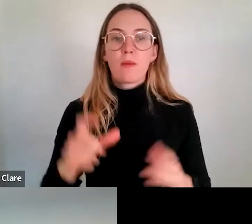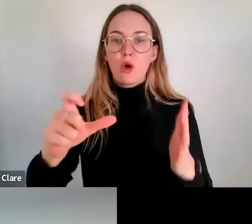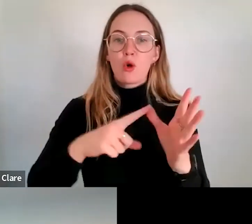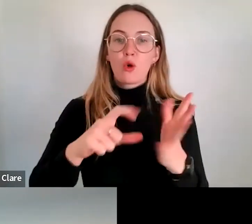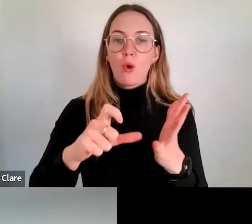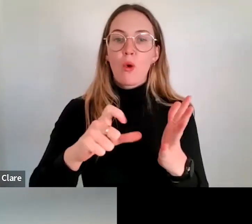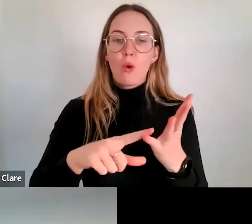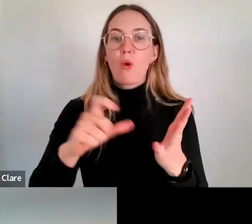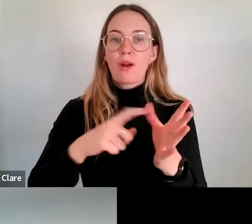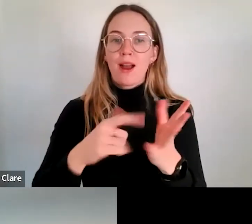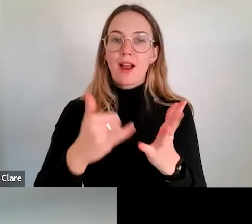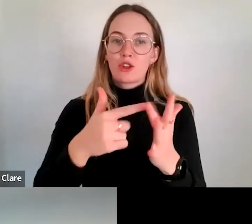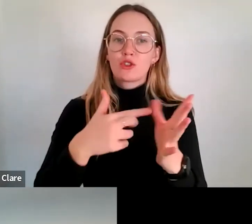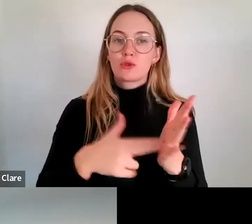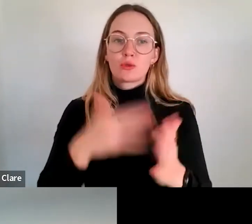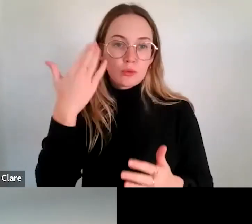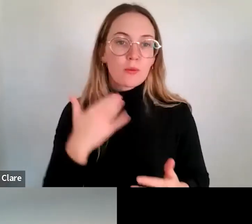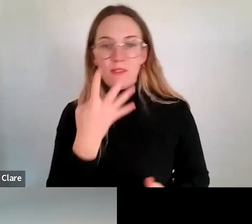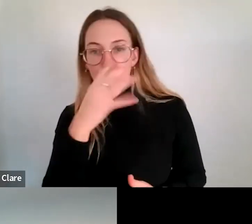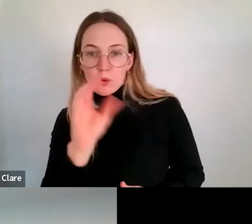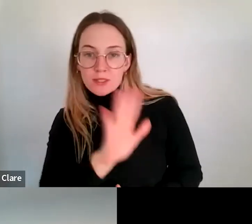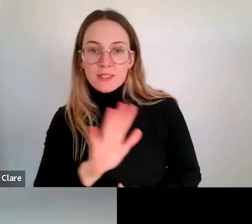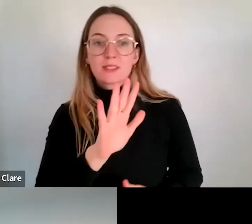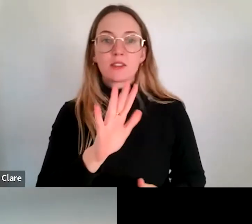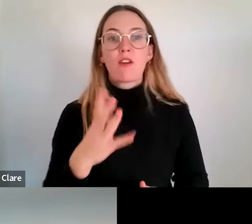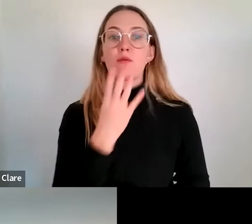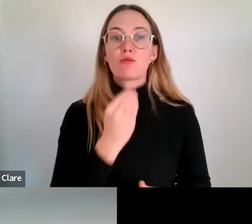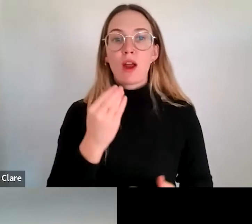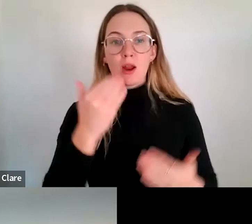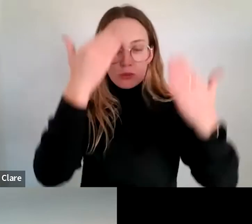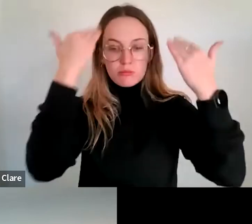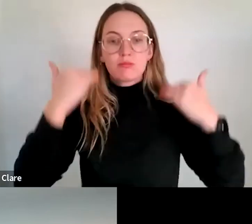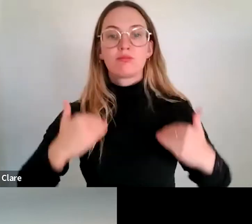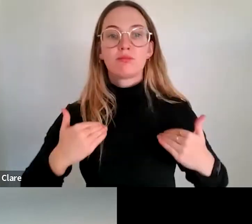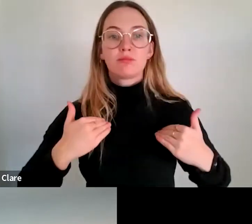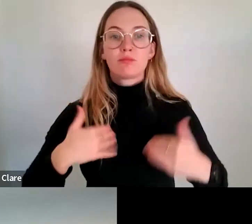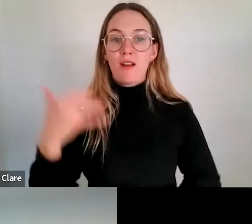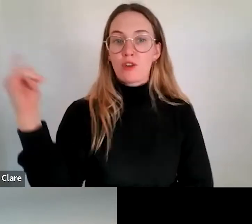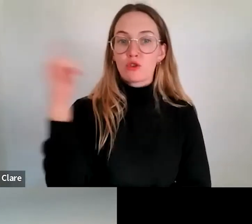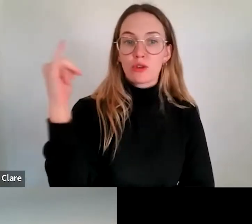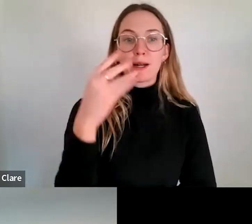I have brown hair down to my shoulders. I'm wearing a green-and-black patterned dress, and